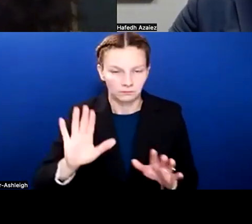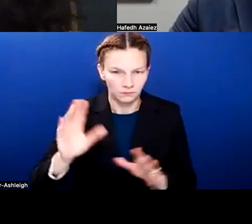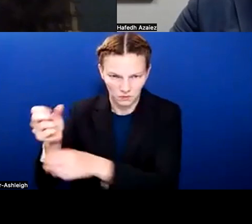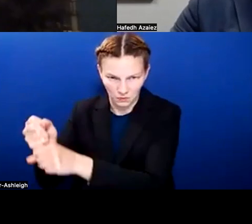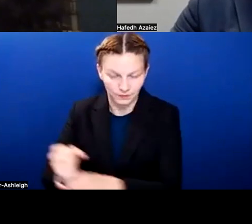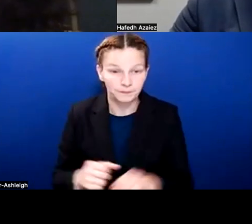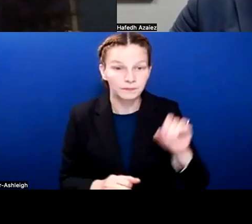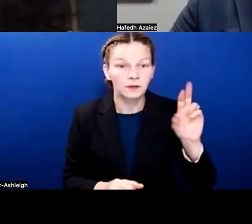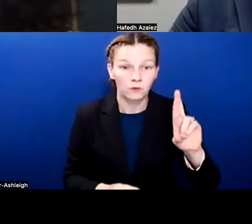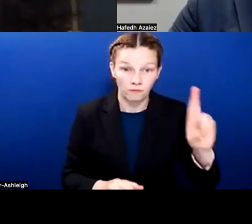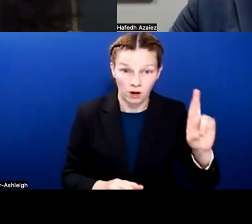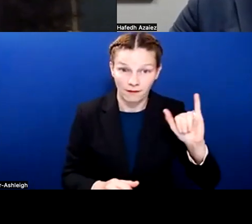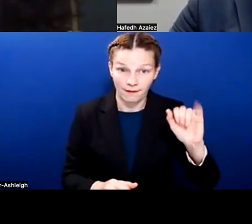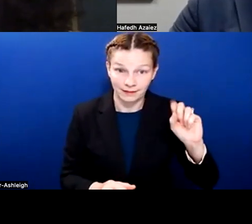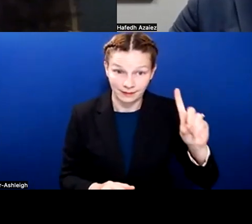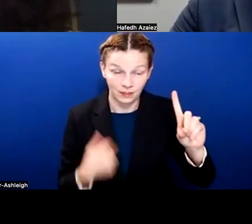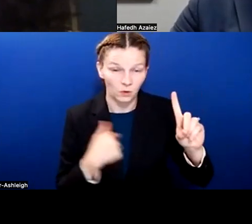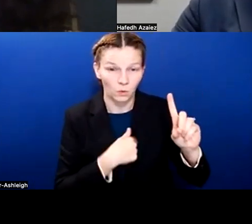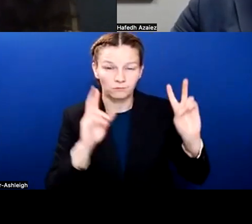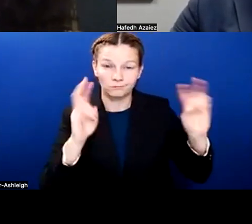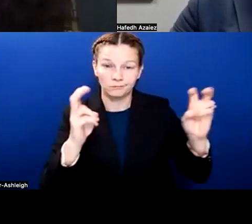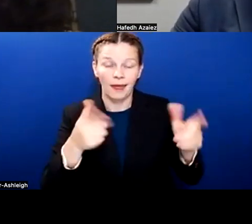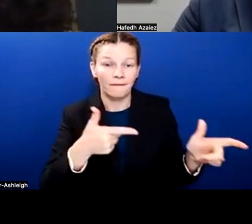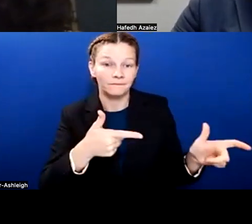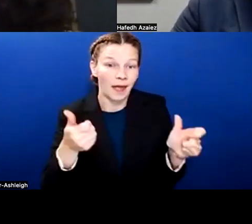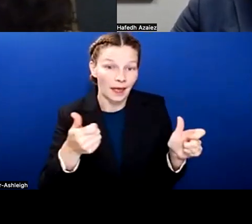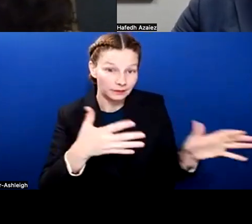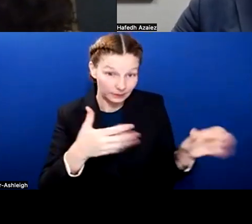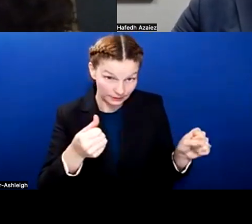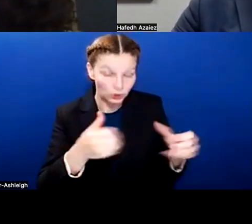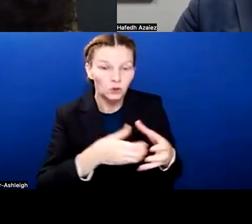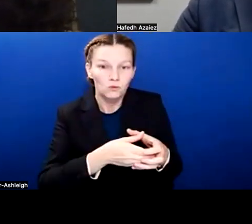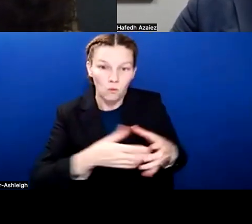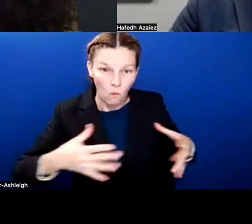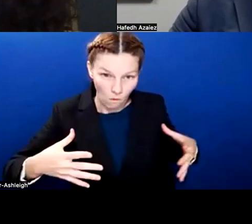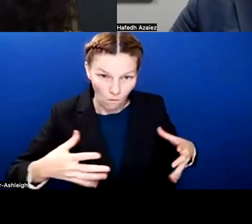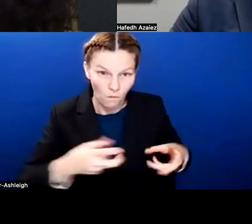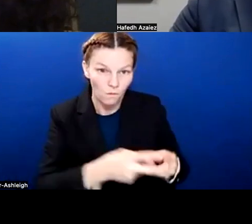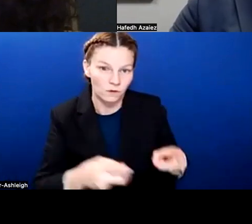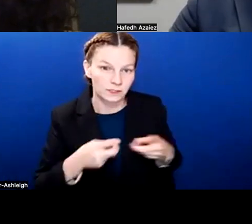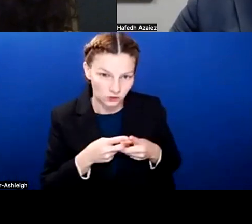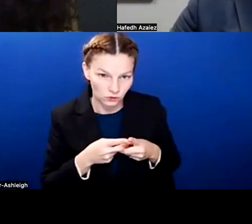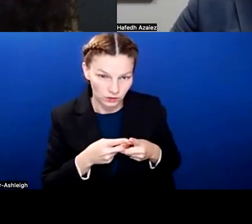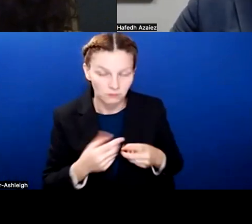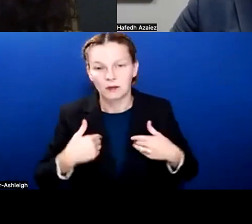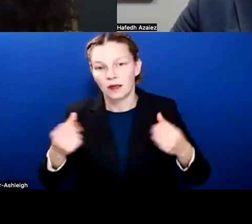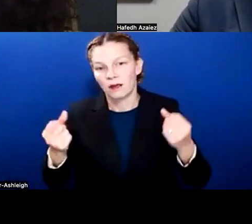It's been what's called a fast growing district. And we had a lot of, obviously, families moved in here.